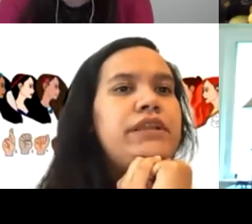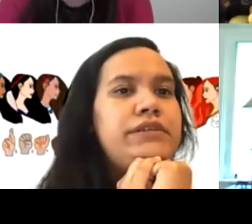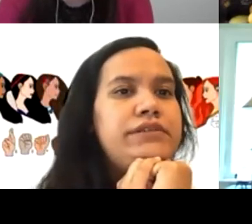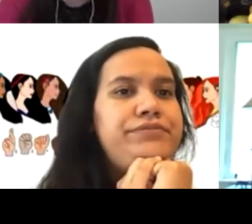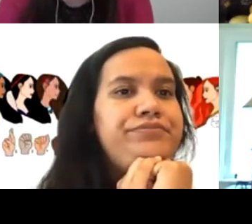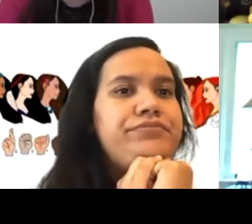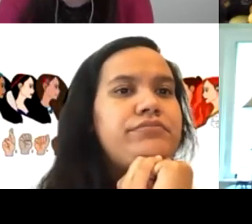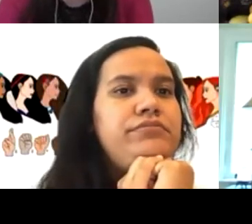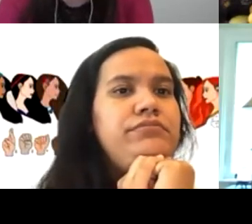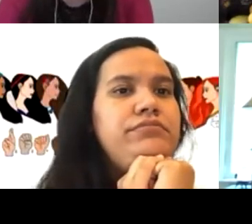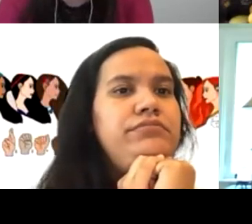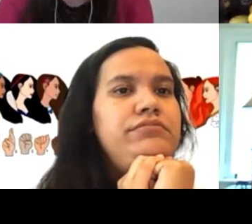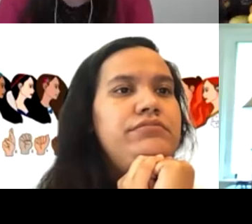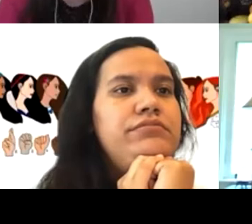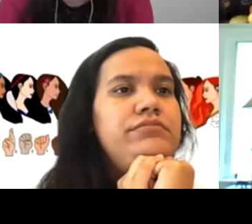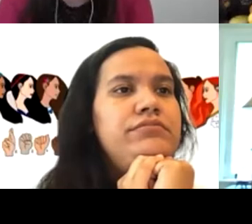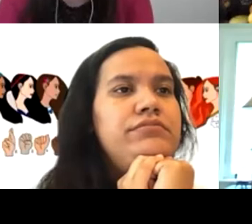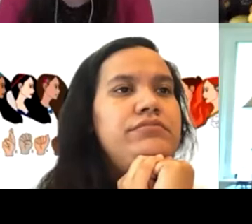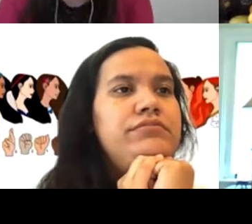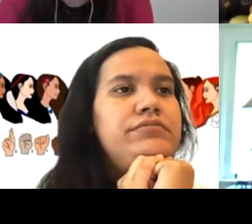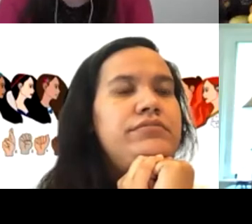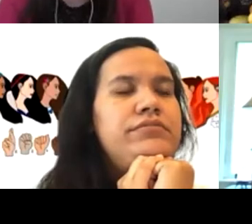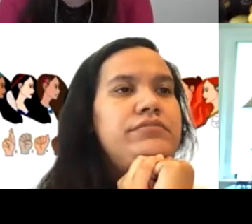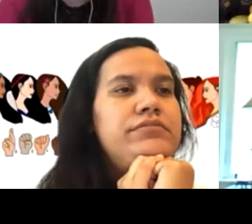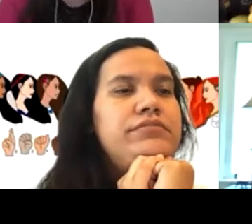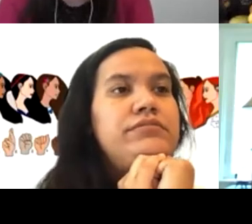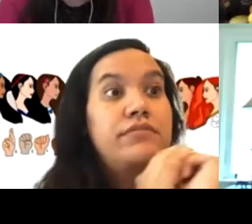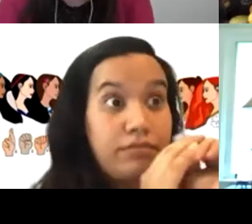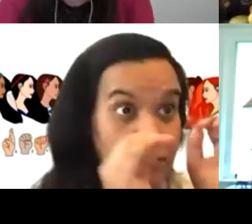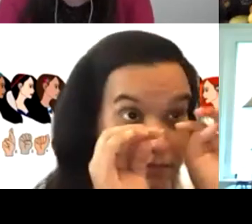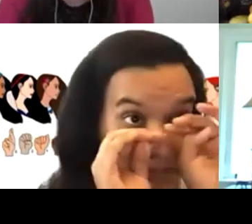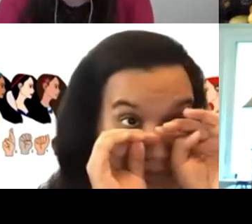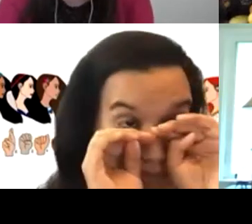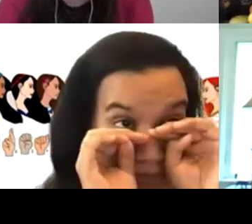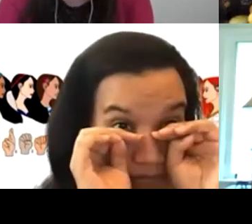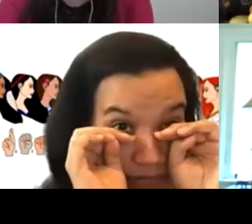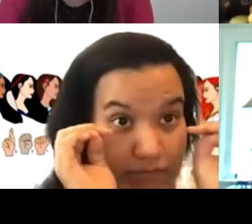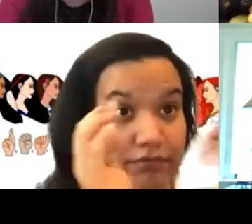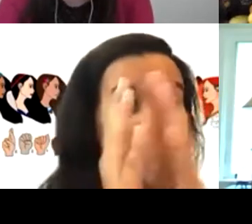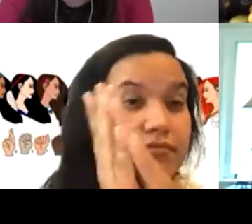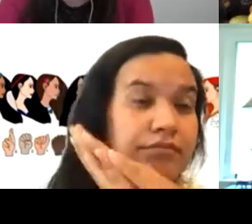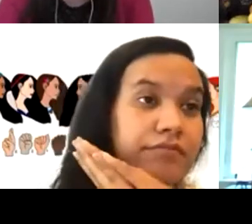So I think it's a good reminder of, kind of looking at what when it is that family feels like